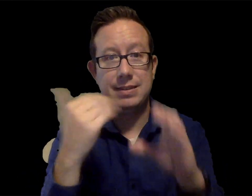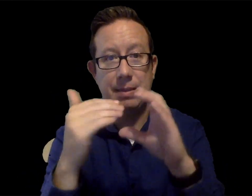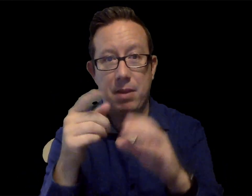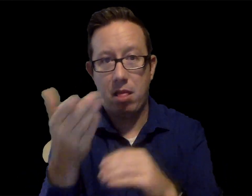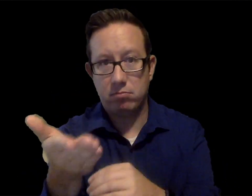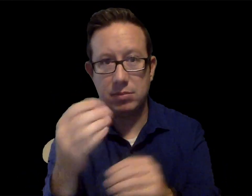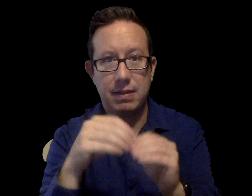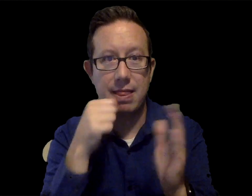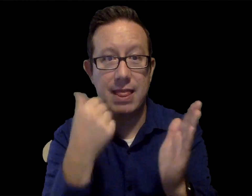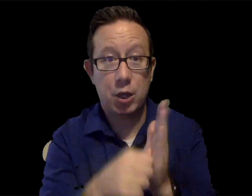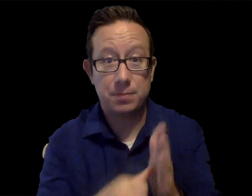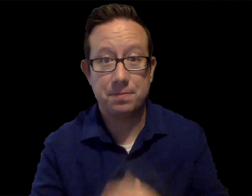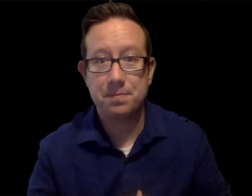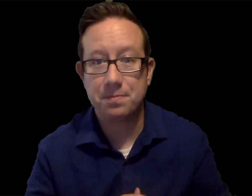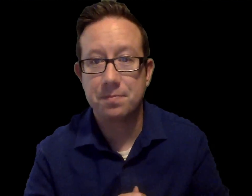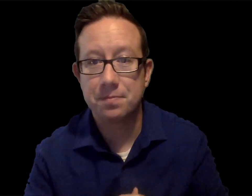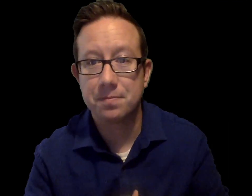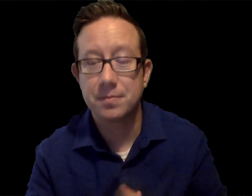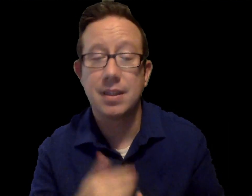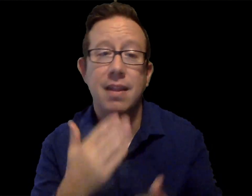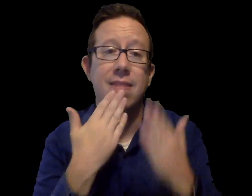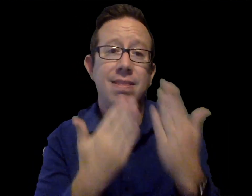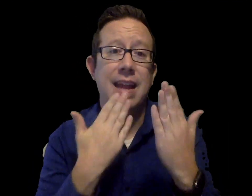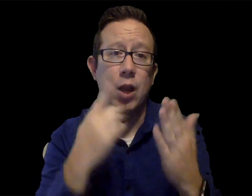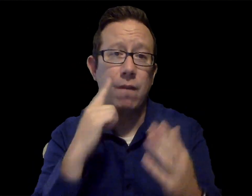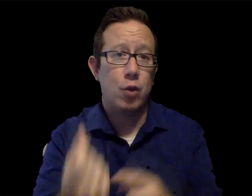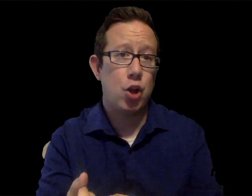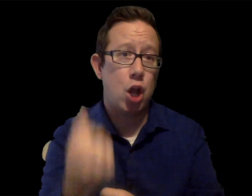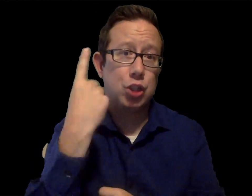Brian Lievens, whose email is listed in the letter sent to you.